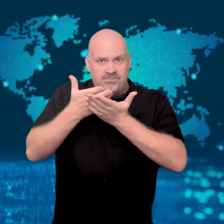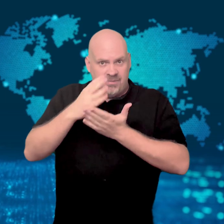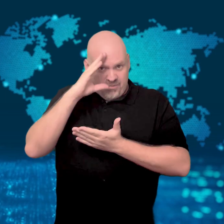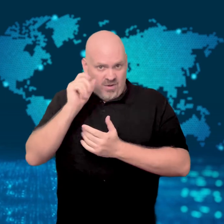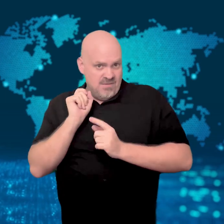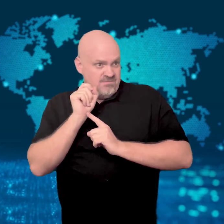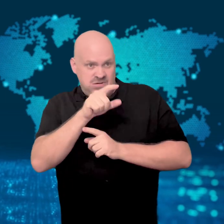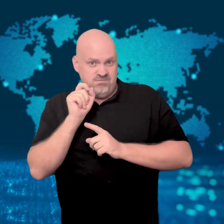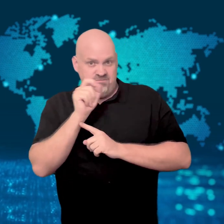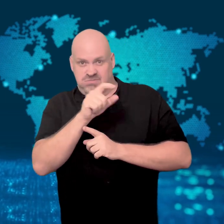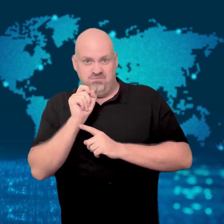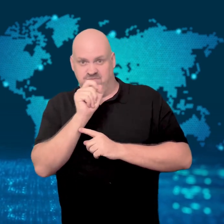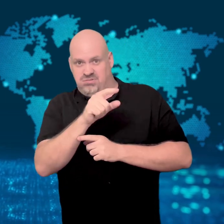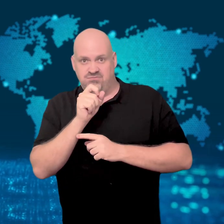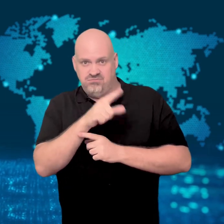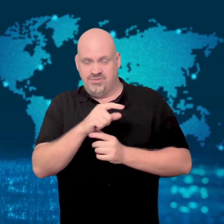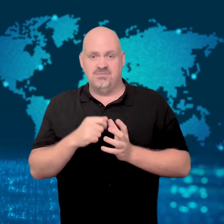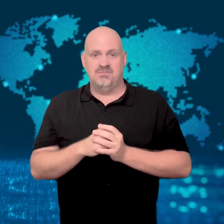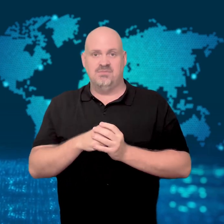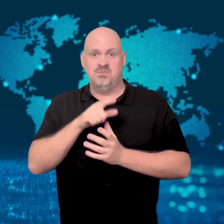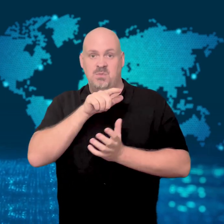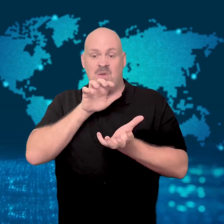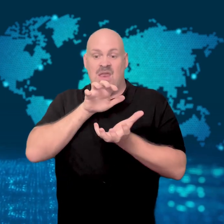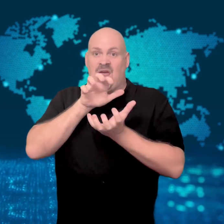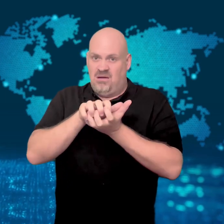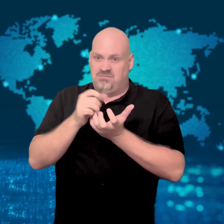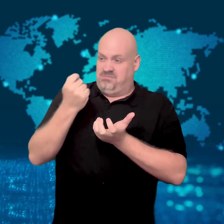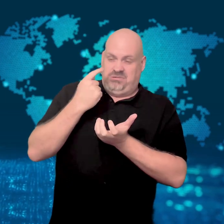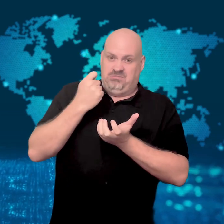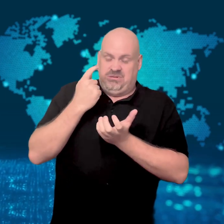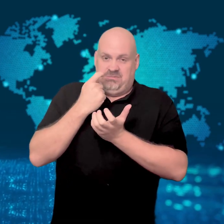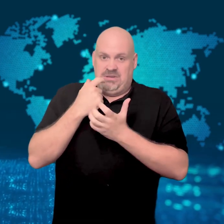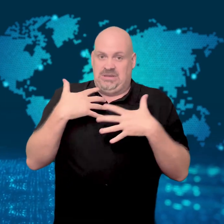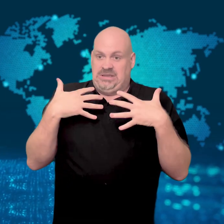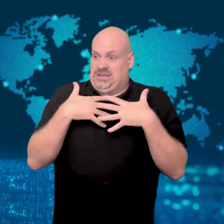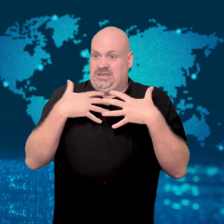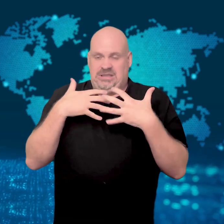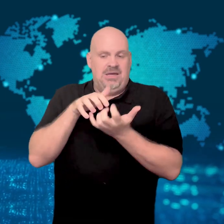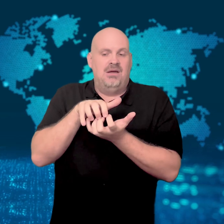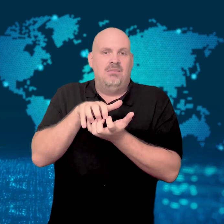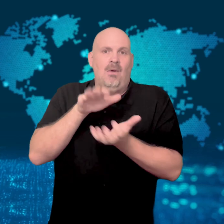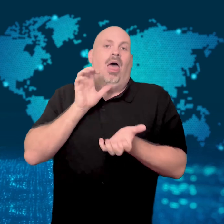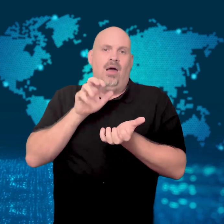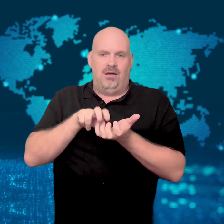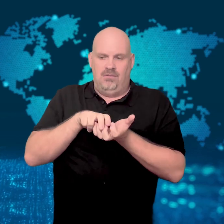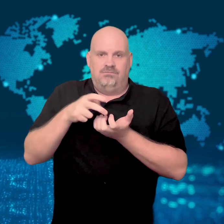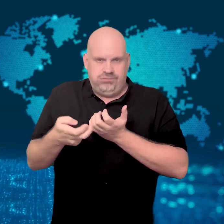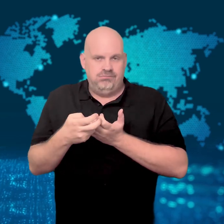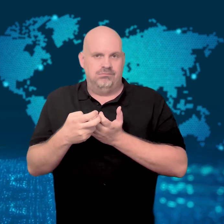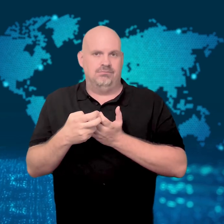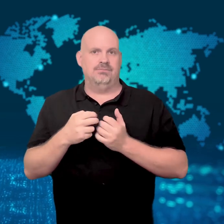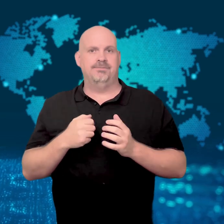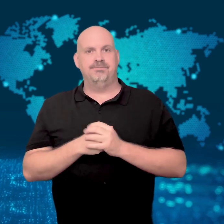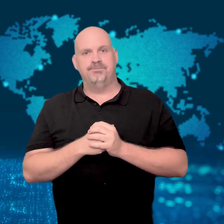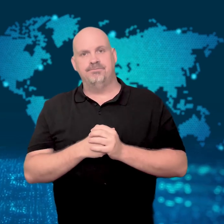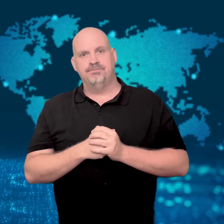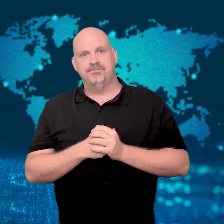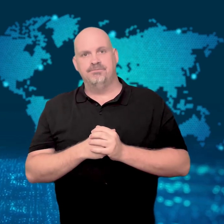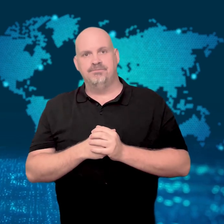The stones scared the hippo and it let go of the child.